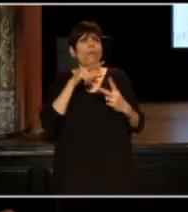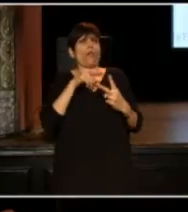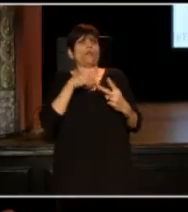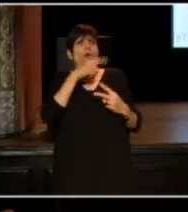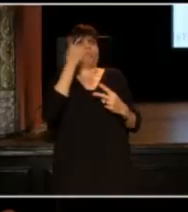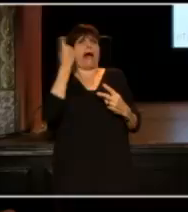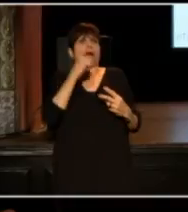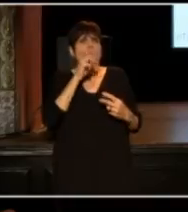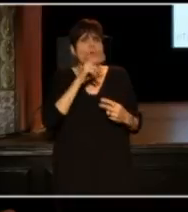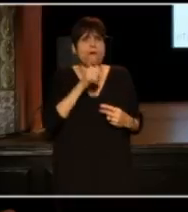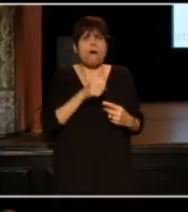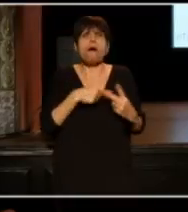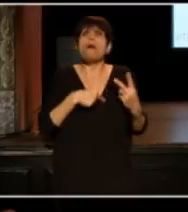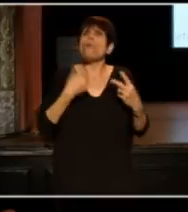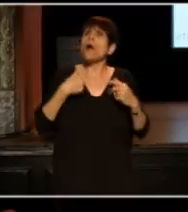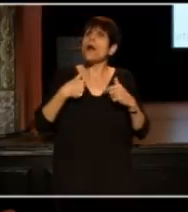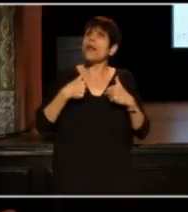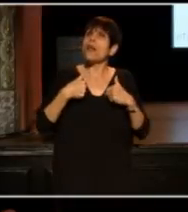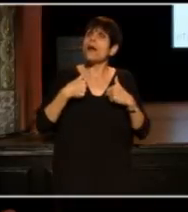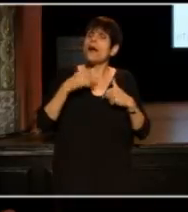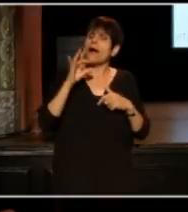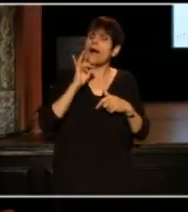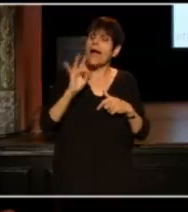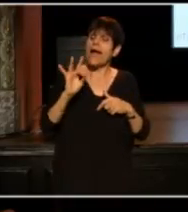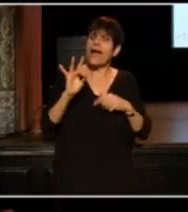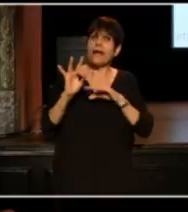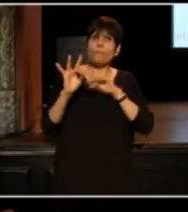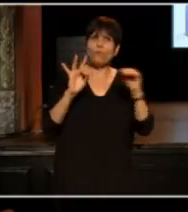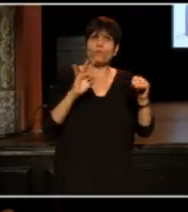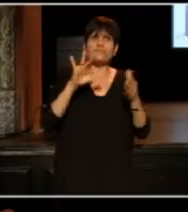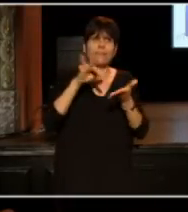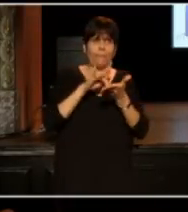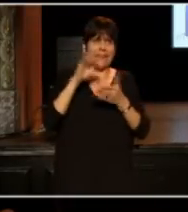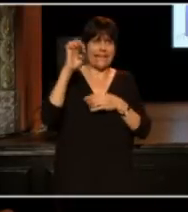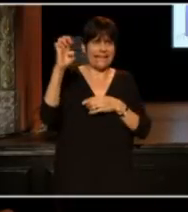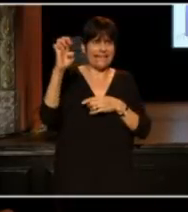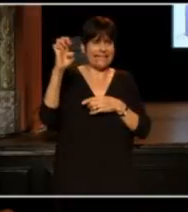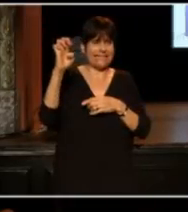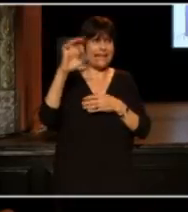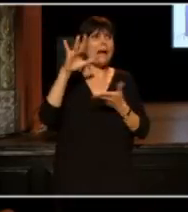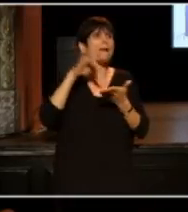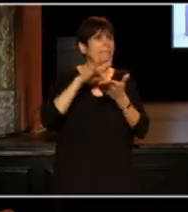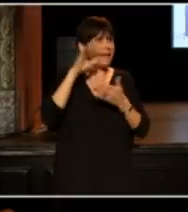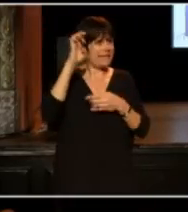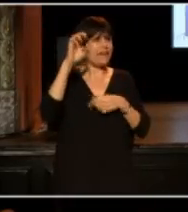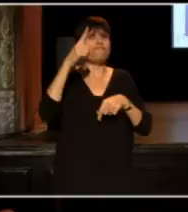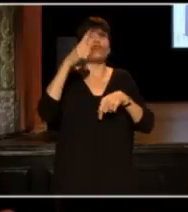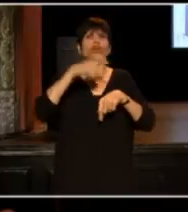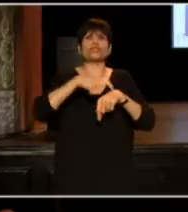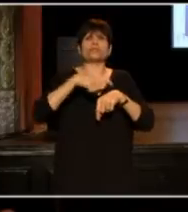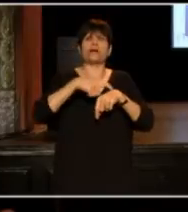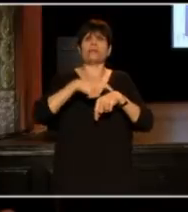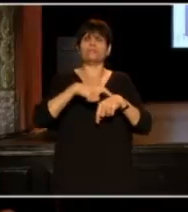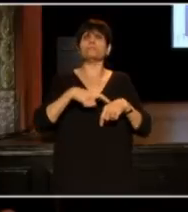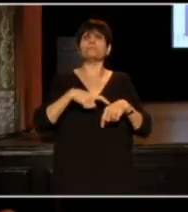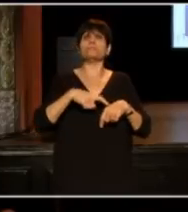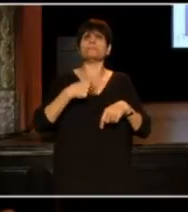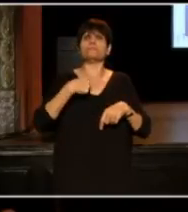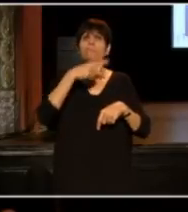When I was 8, I moved to the Middle East. I think that in the Middle East is the first time I discovered I was black.